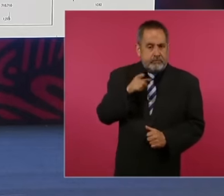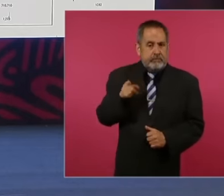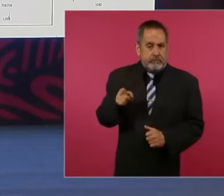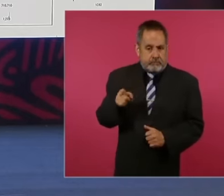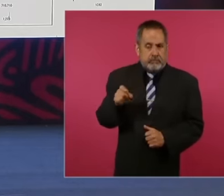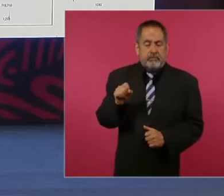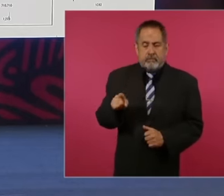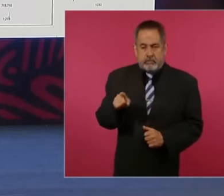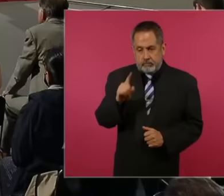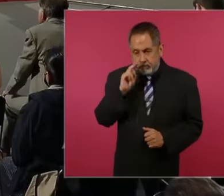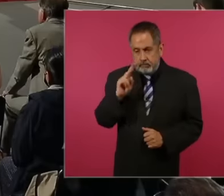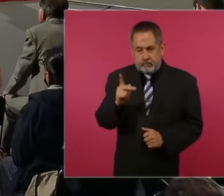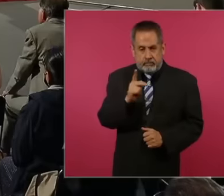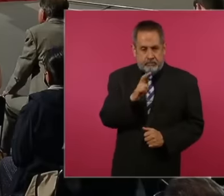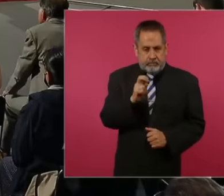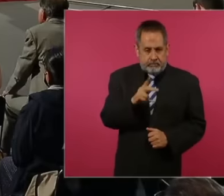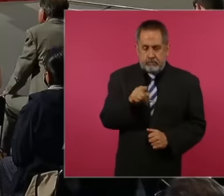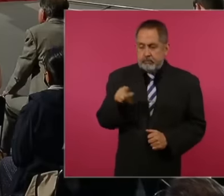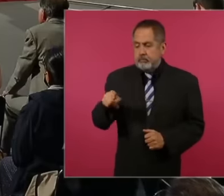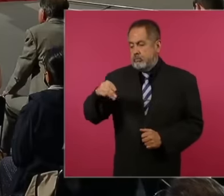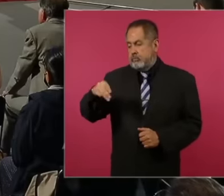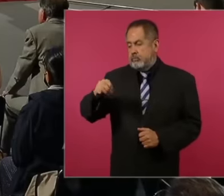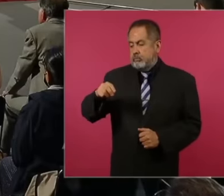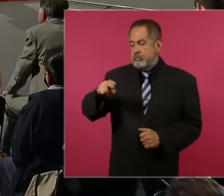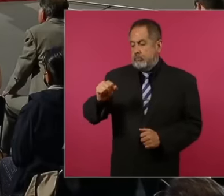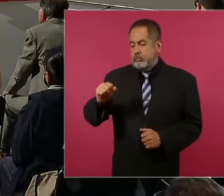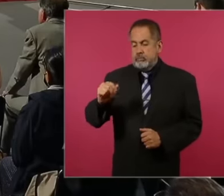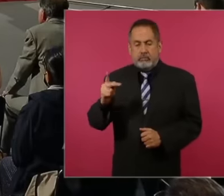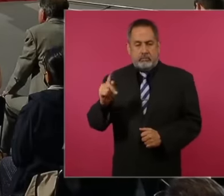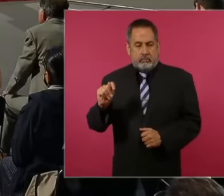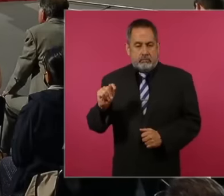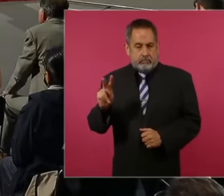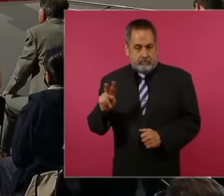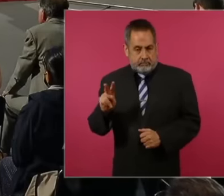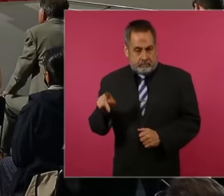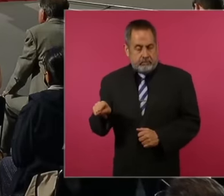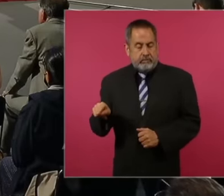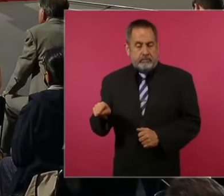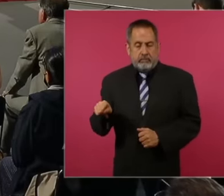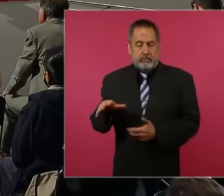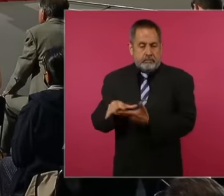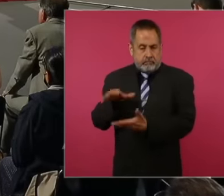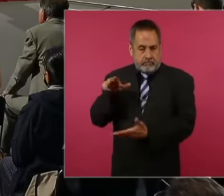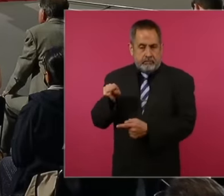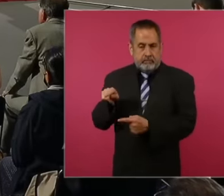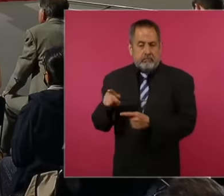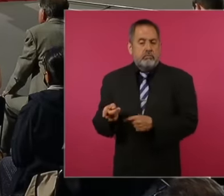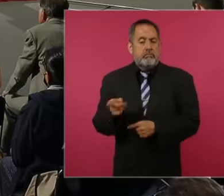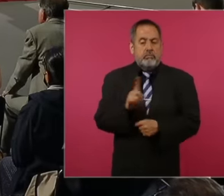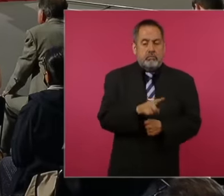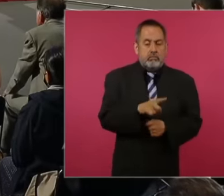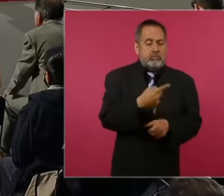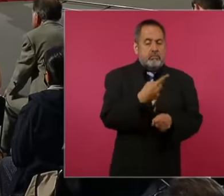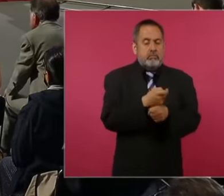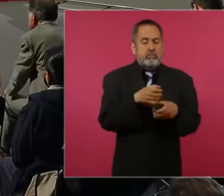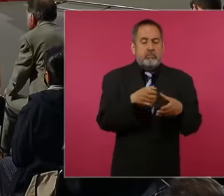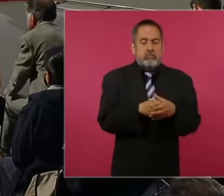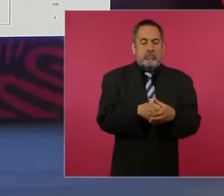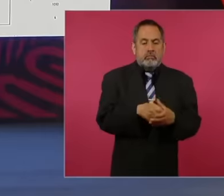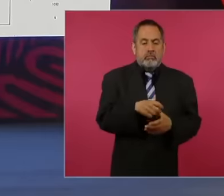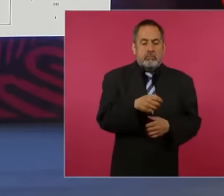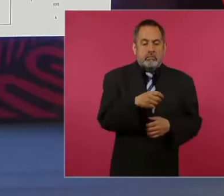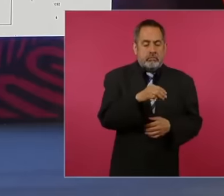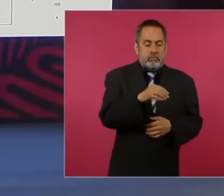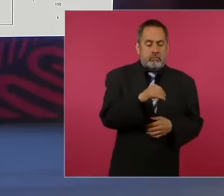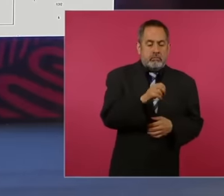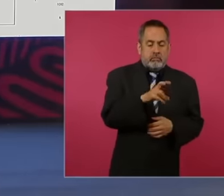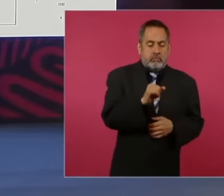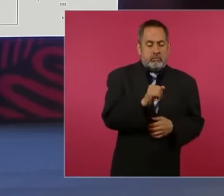according to the prep morena PT Verde enters by majority and for the first minority pan pri PRD